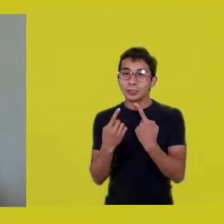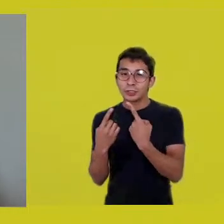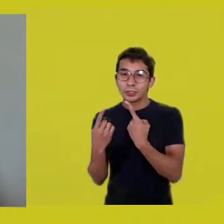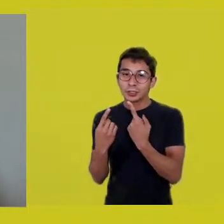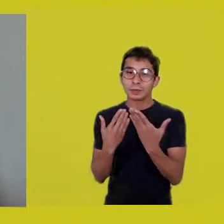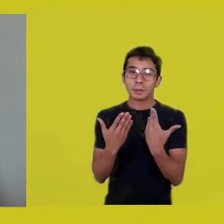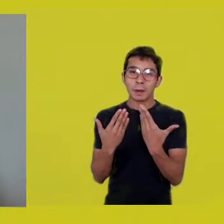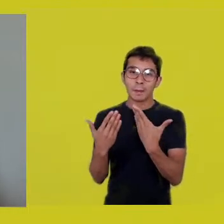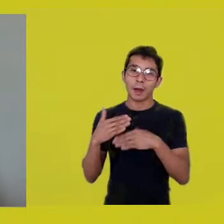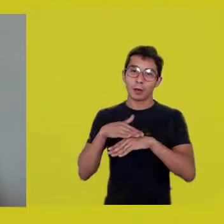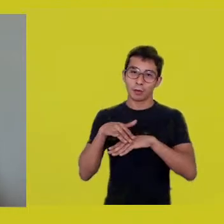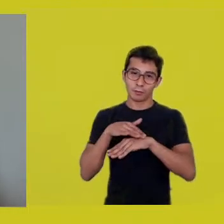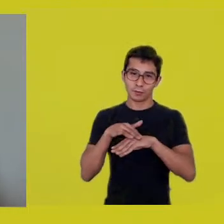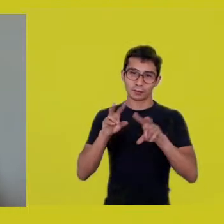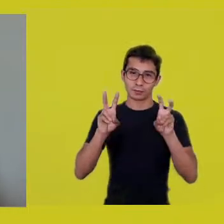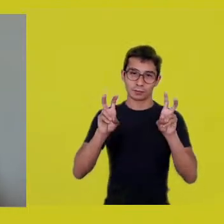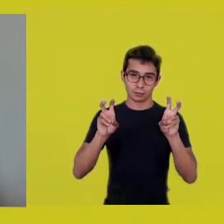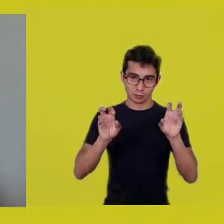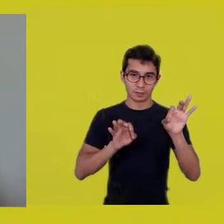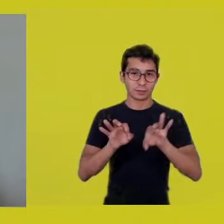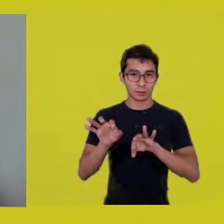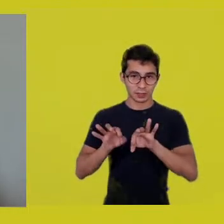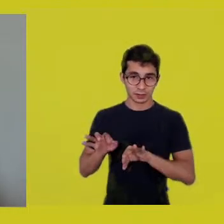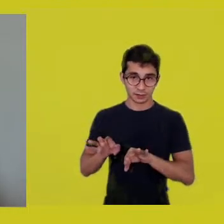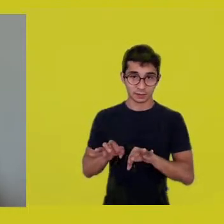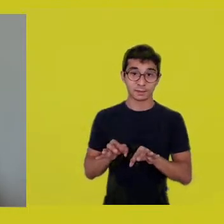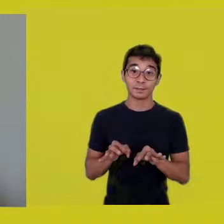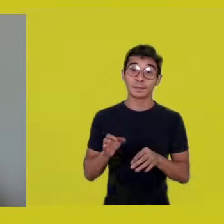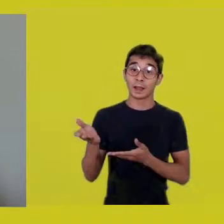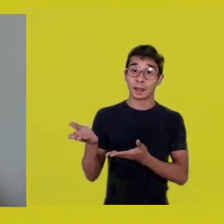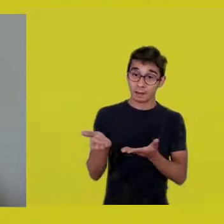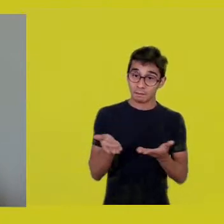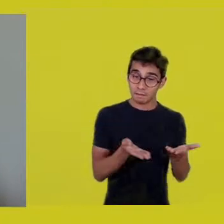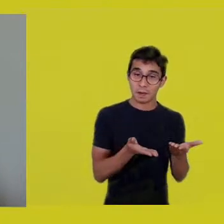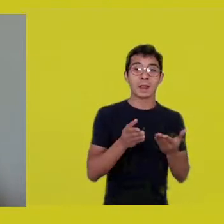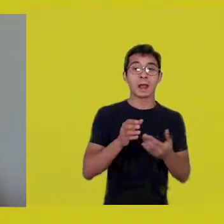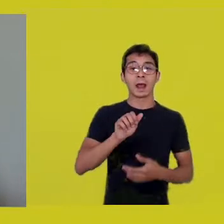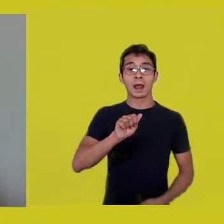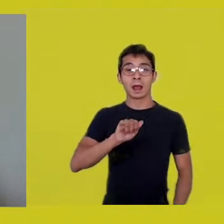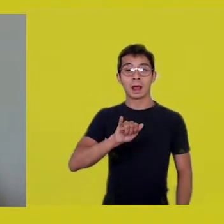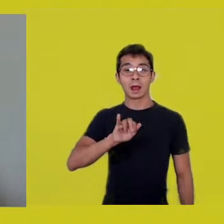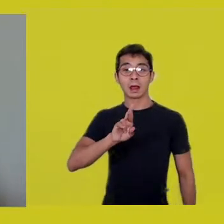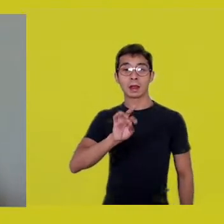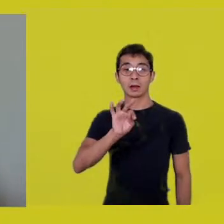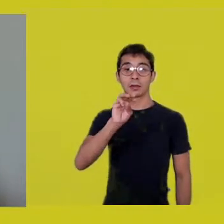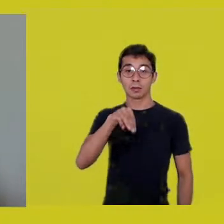He’s better equipped even than myself to tell us what opening a yard is.